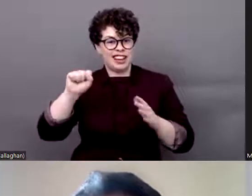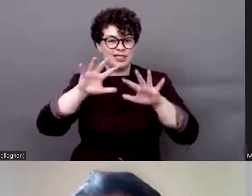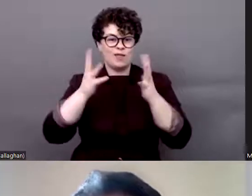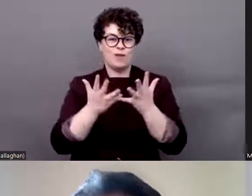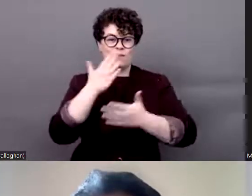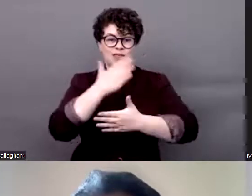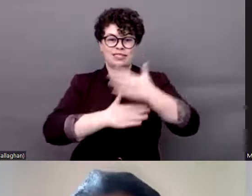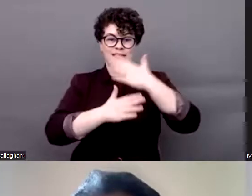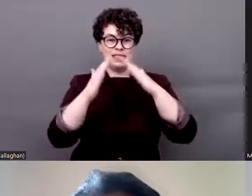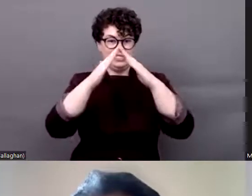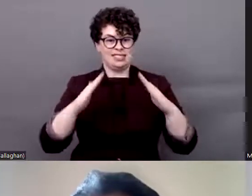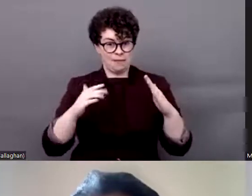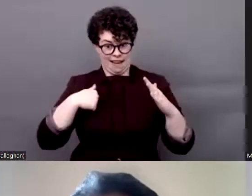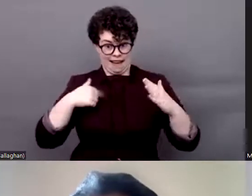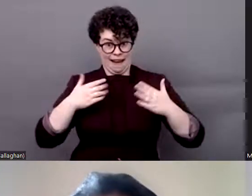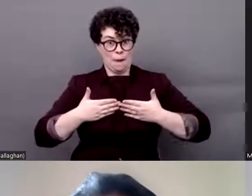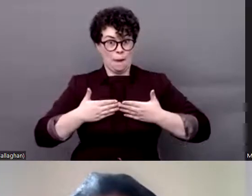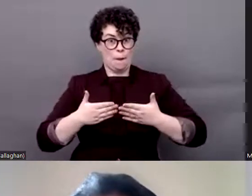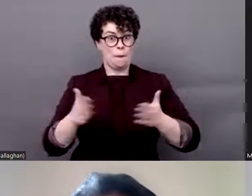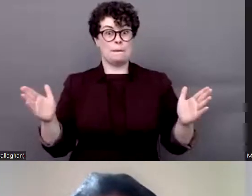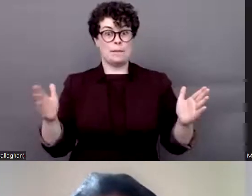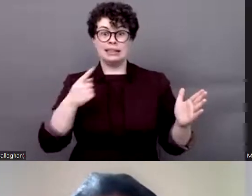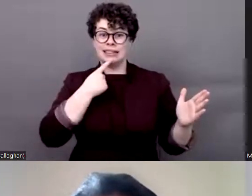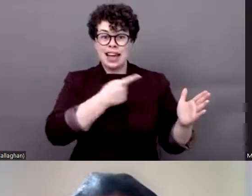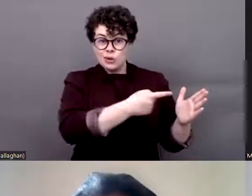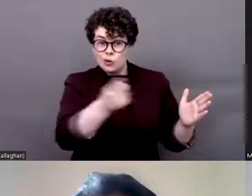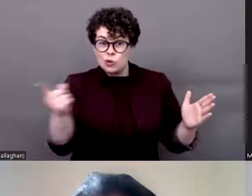officially every one of us in every country you're watching in everywhere